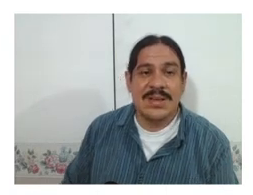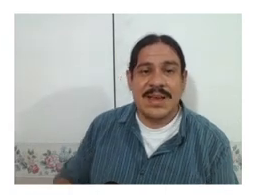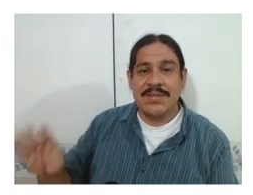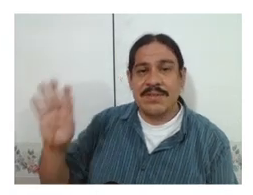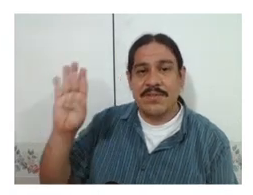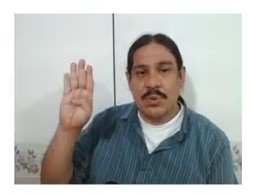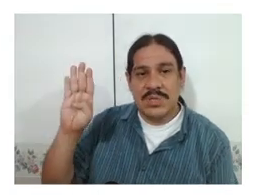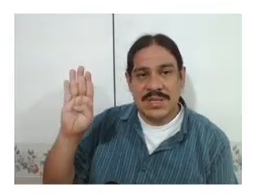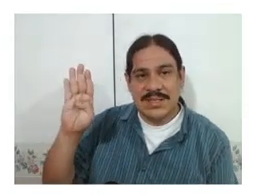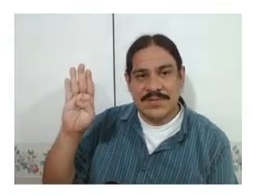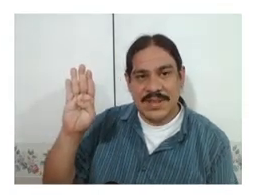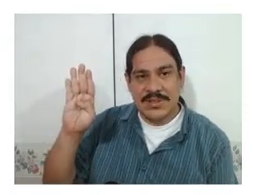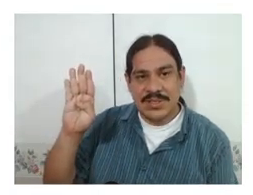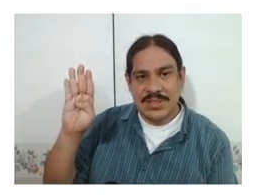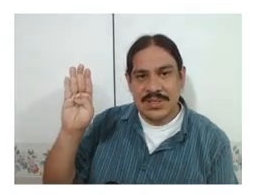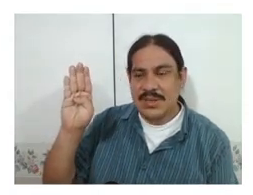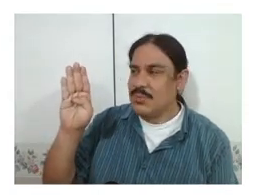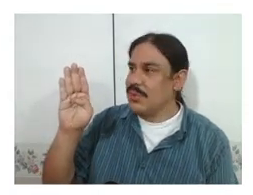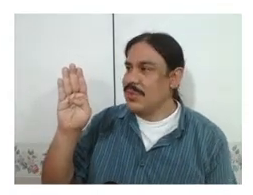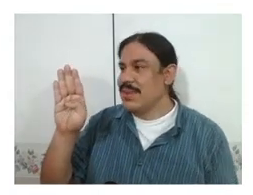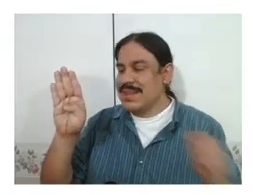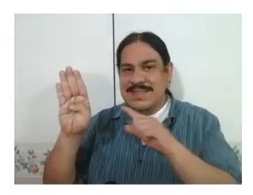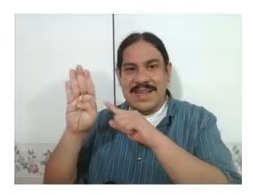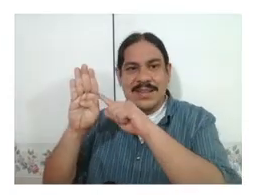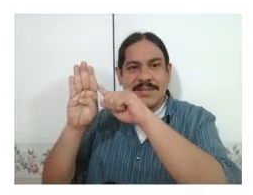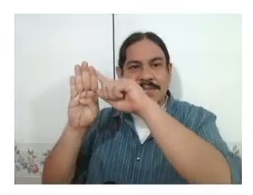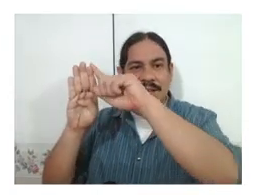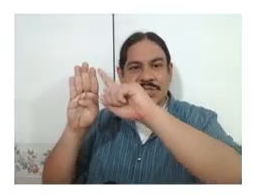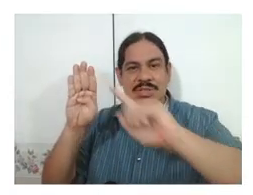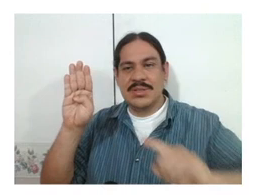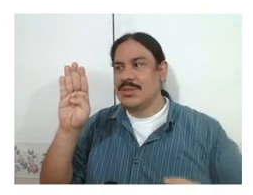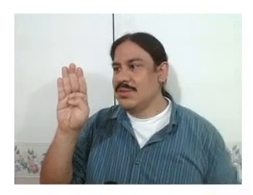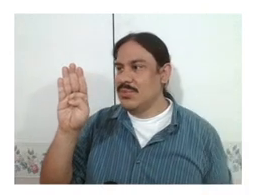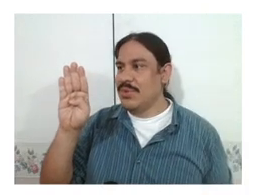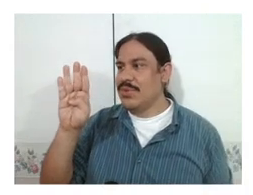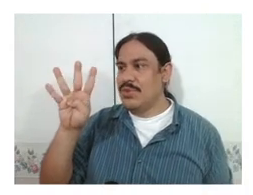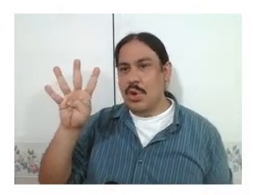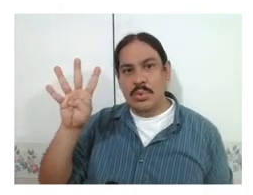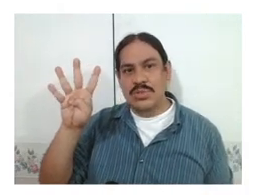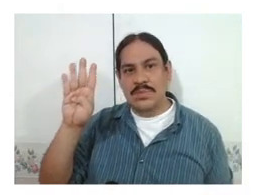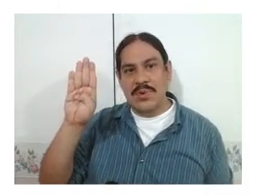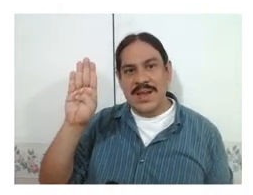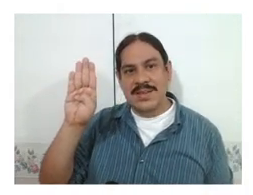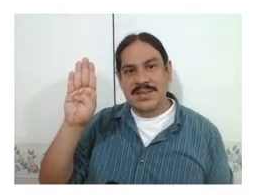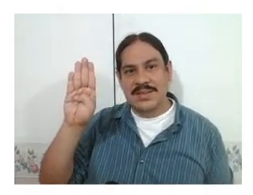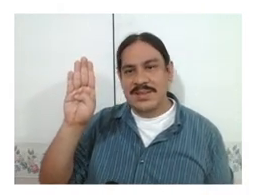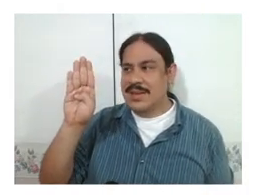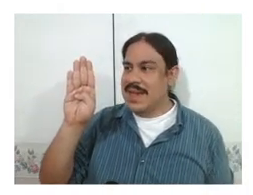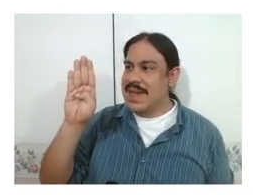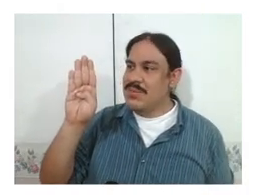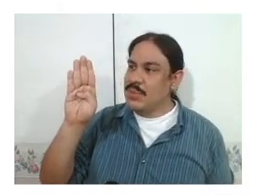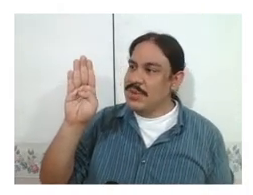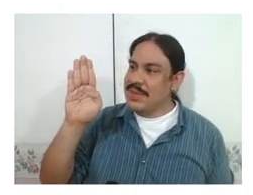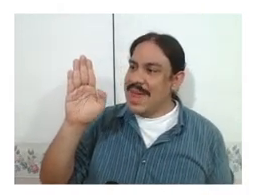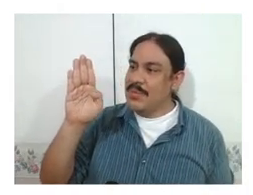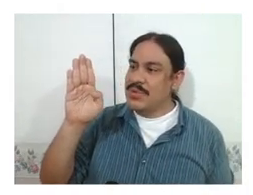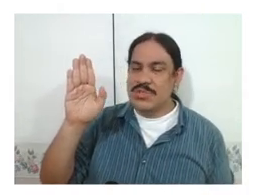having four selected fingers, with extended flexion